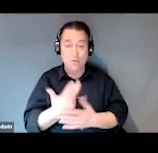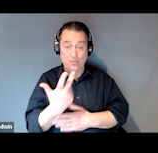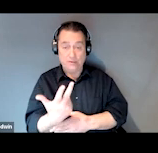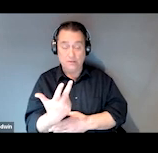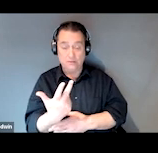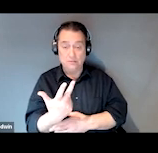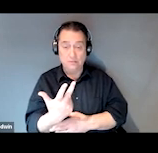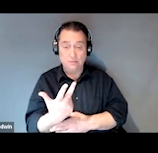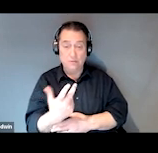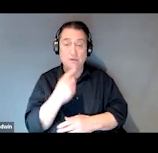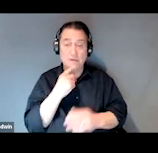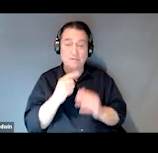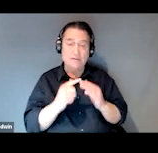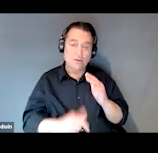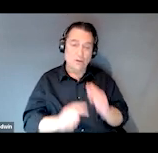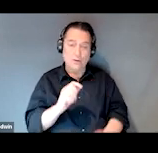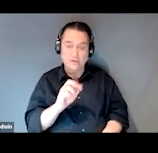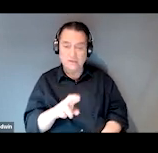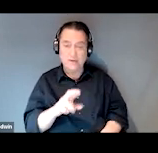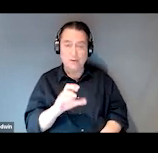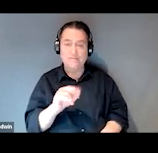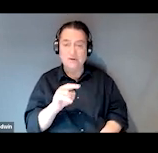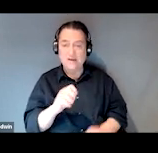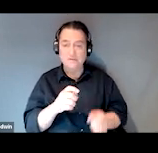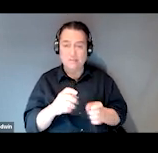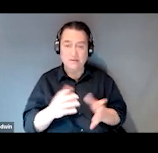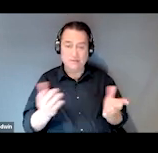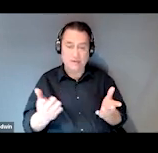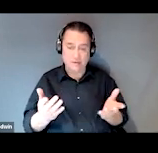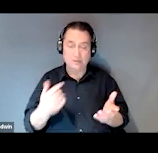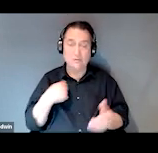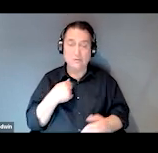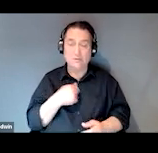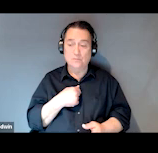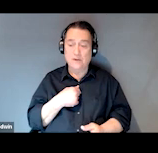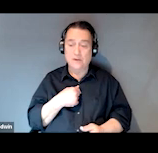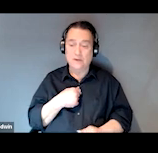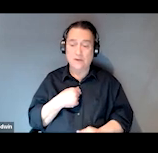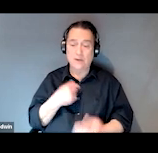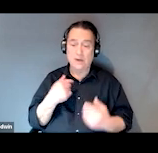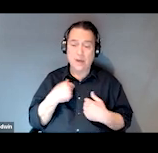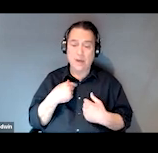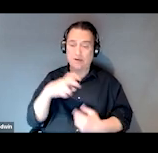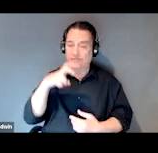Even the lowest tier of case management here, we have very strict requirements to get